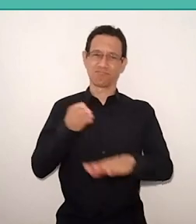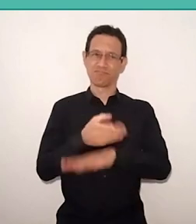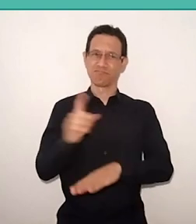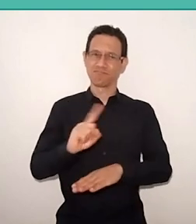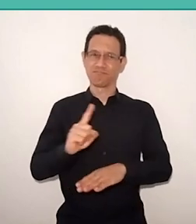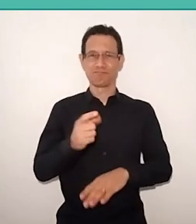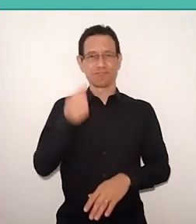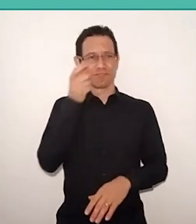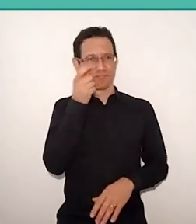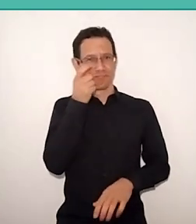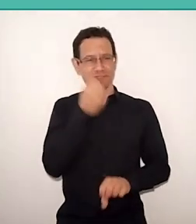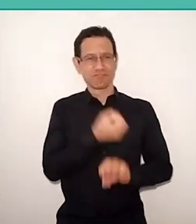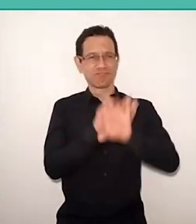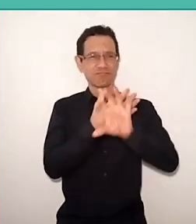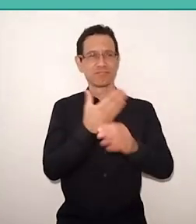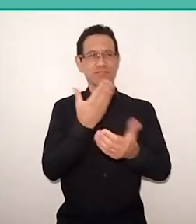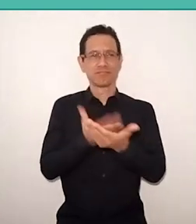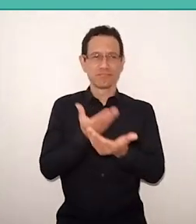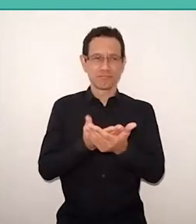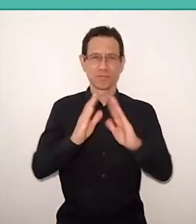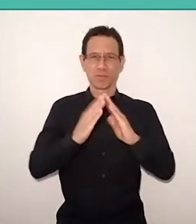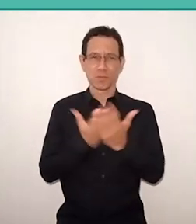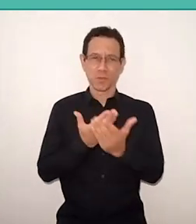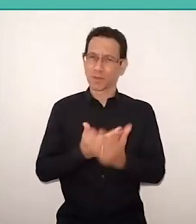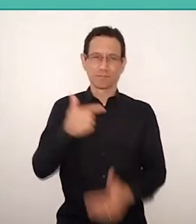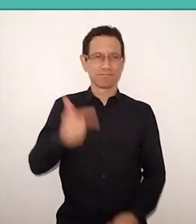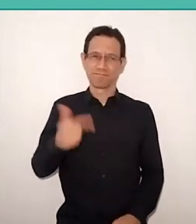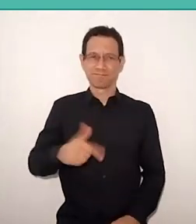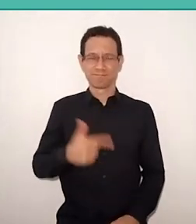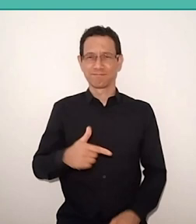due to the fragility of the situation for the most vulnerable families.